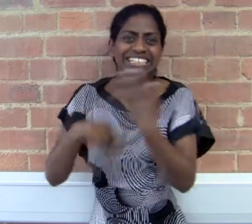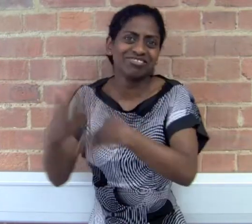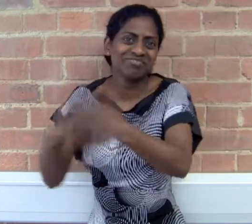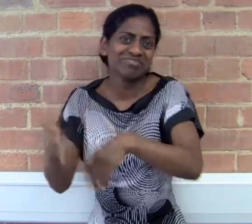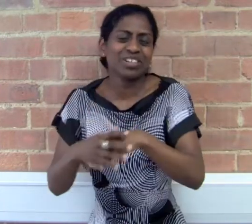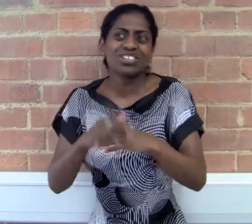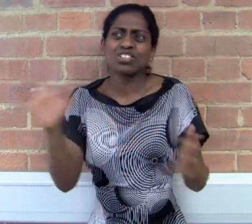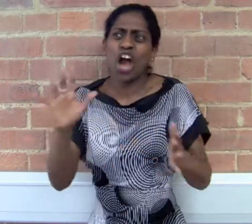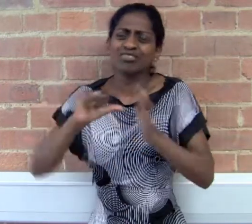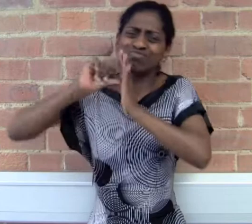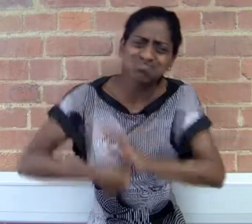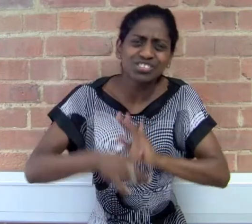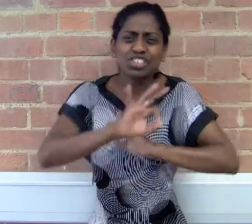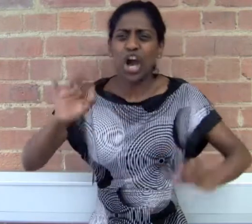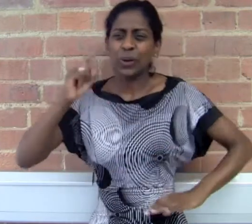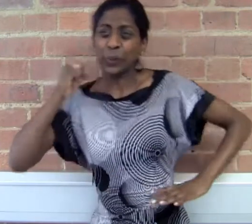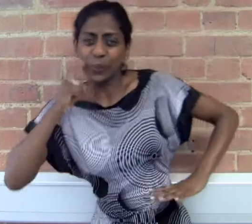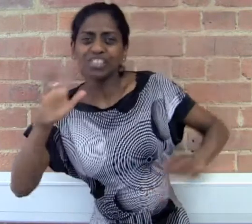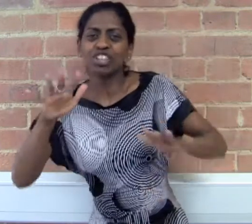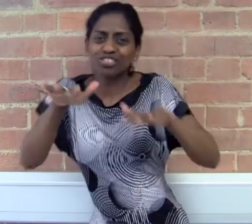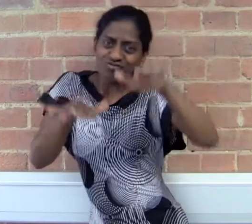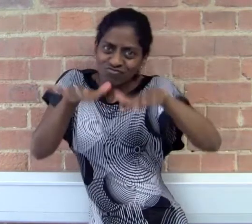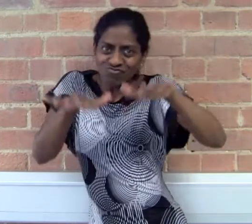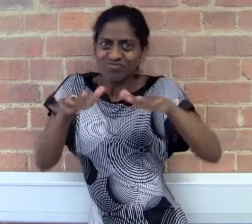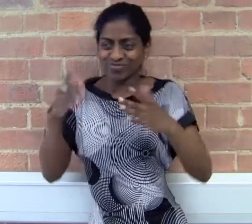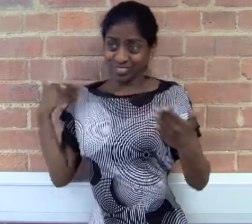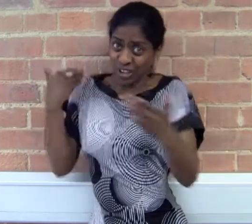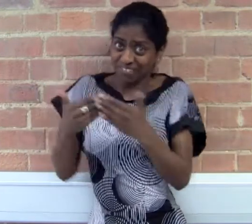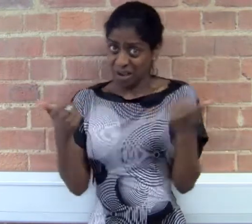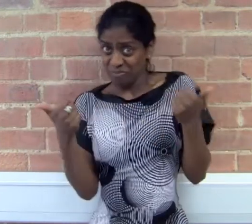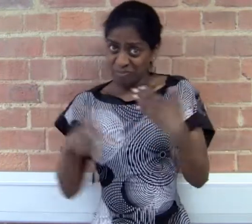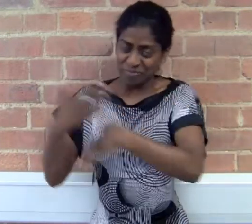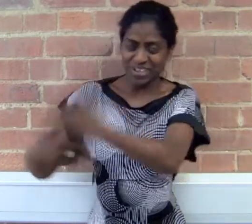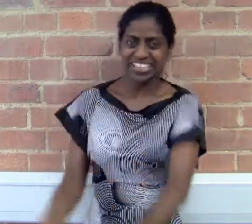I would say it not too difficult but not necessarily easy either! So far it's going well!